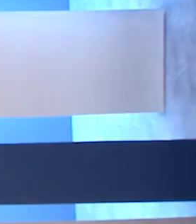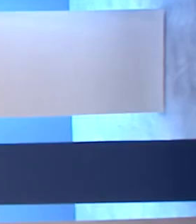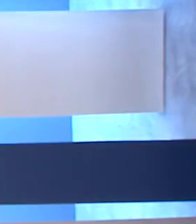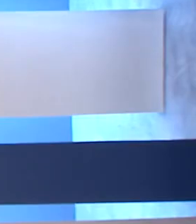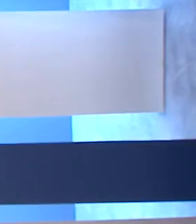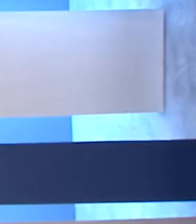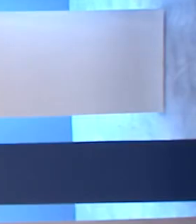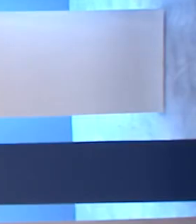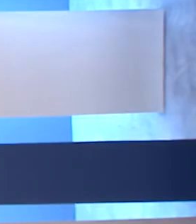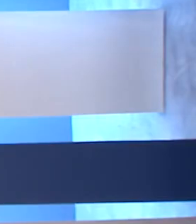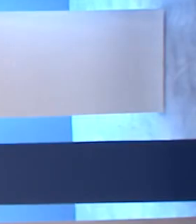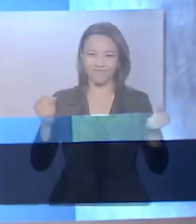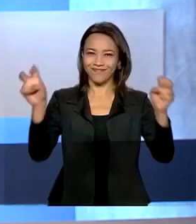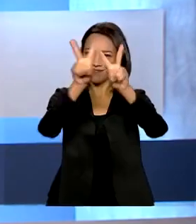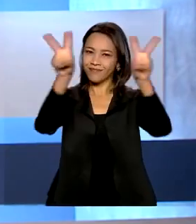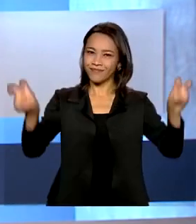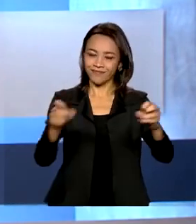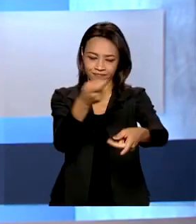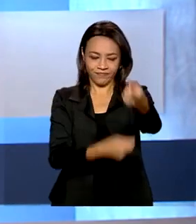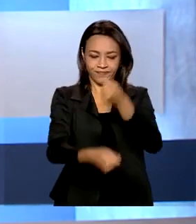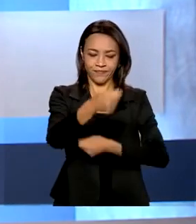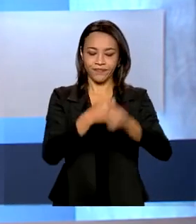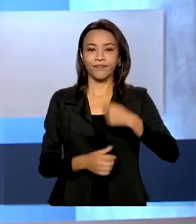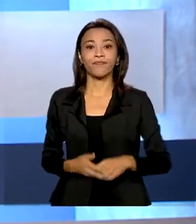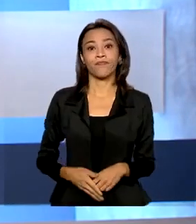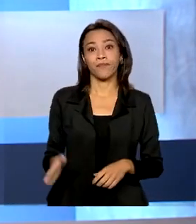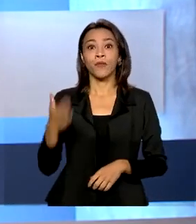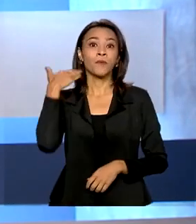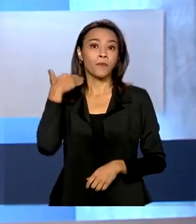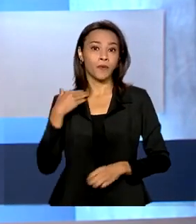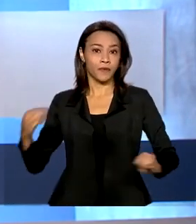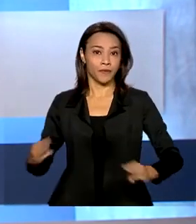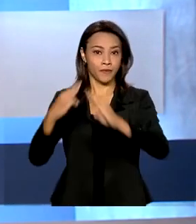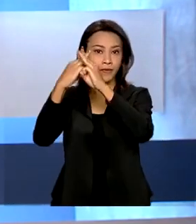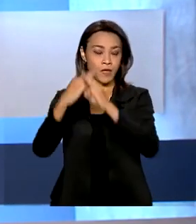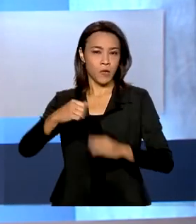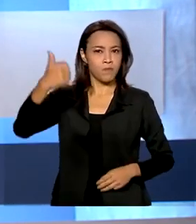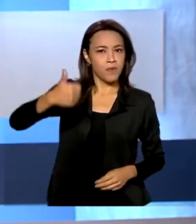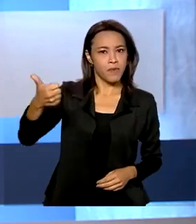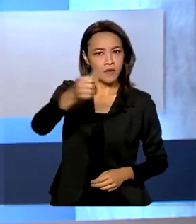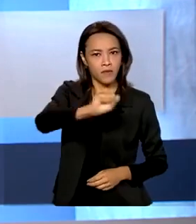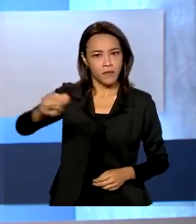And let's talk about the Economy, Caixa Econômica Federal achieved in the first half of this